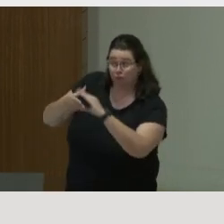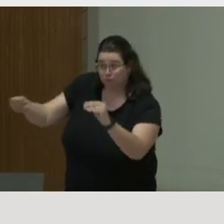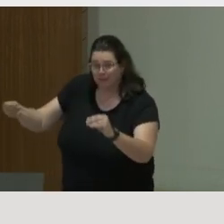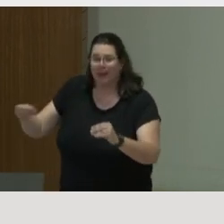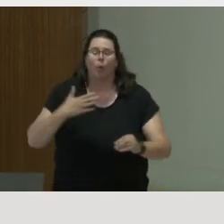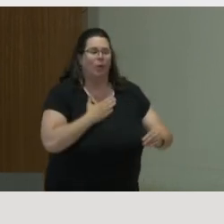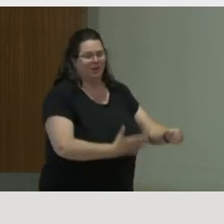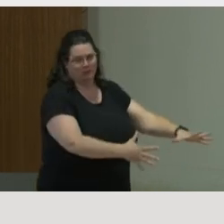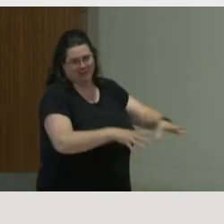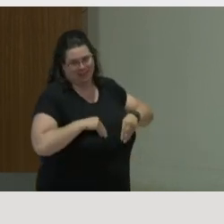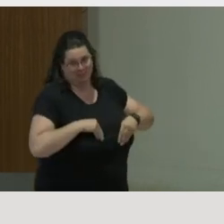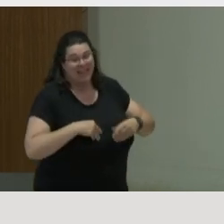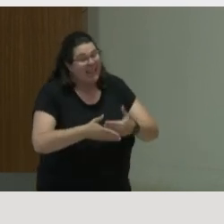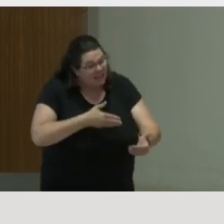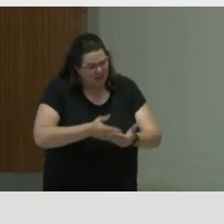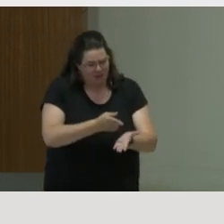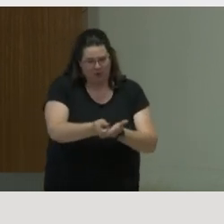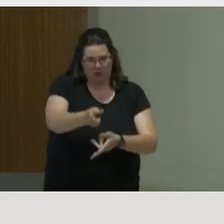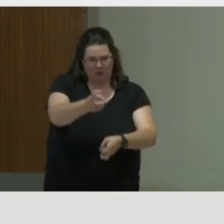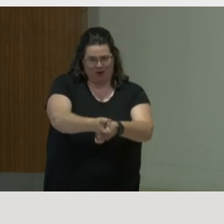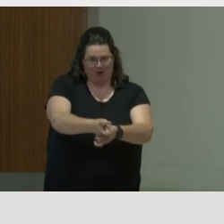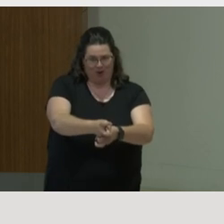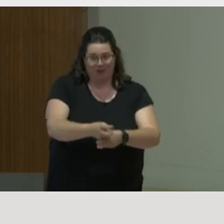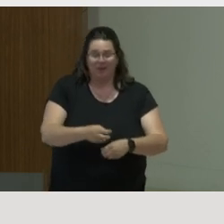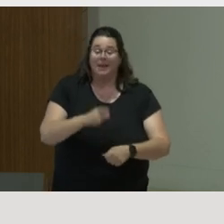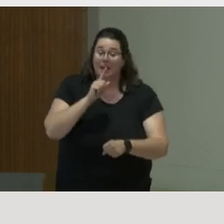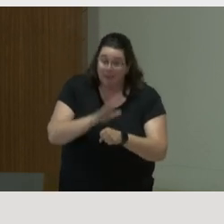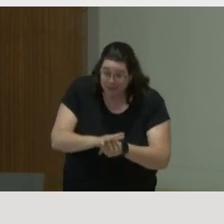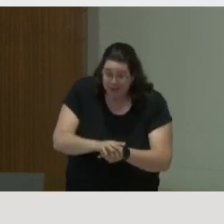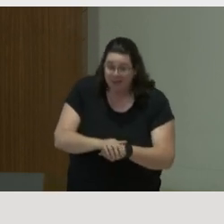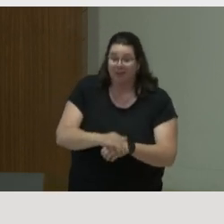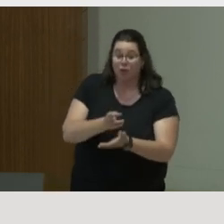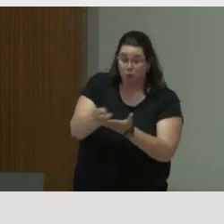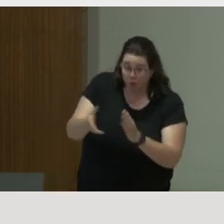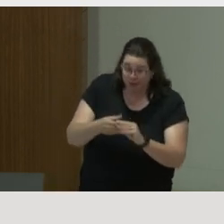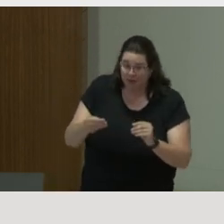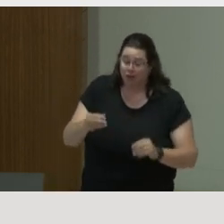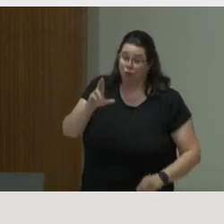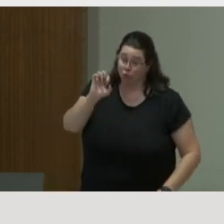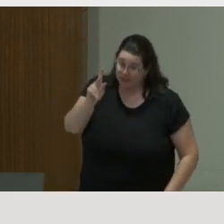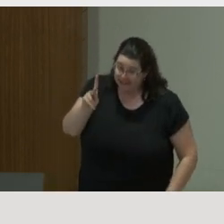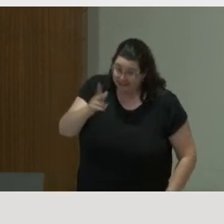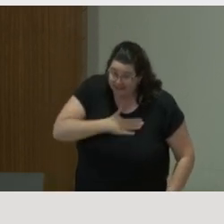parrhesia as truth-telling, commitment, risk-bearing, and ethical guidance.